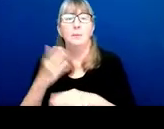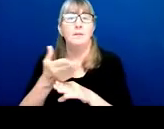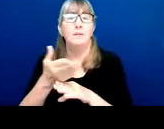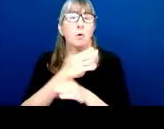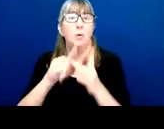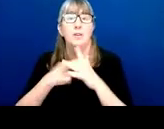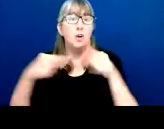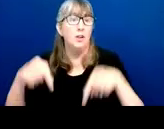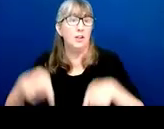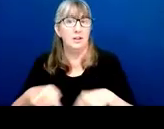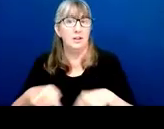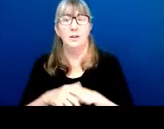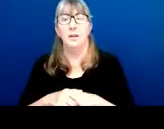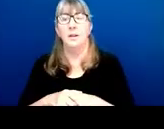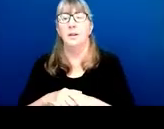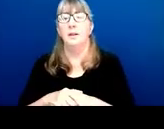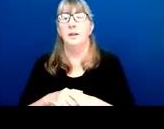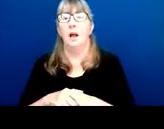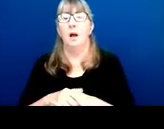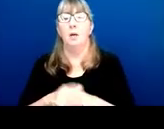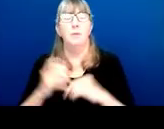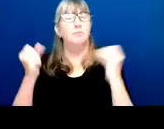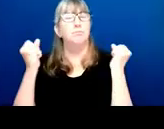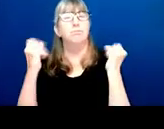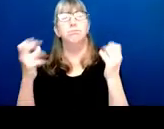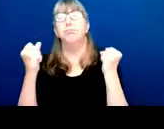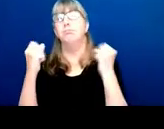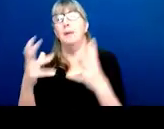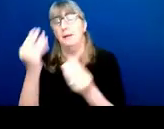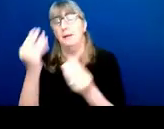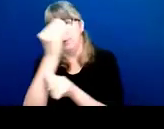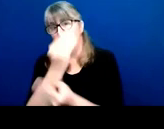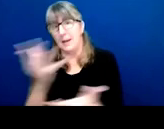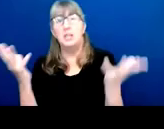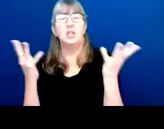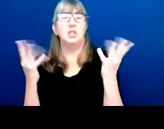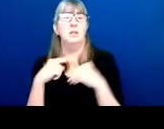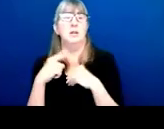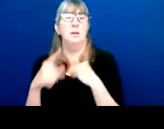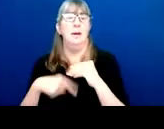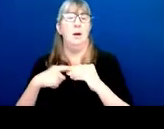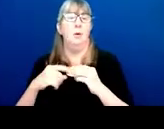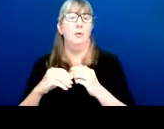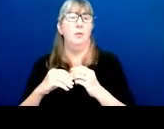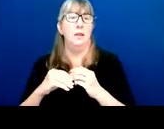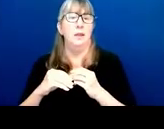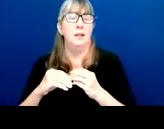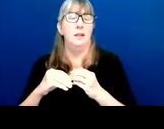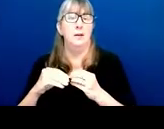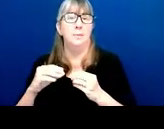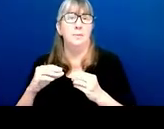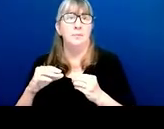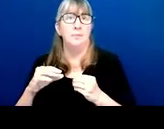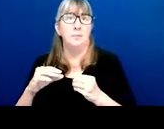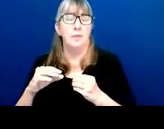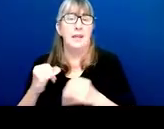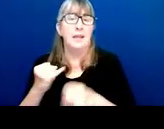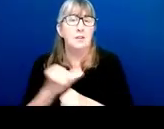There is a large amount of information about the institutes and centers' referral guidelines